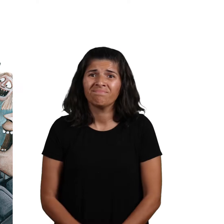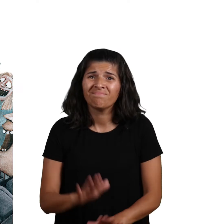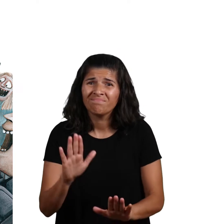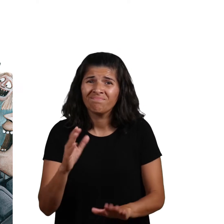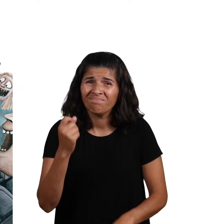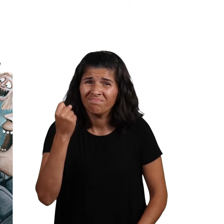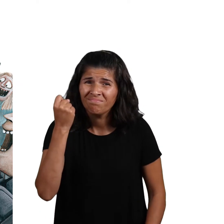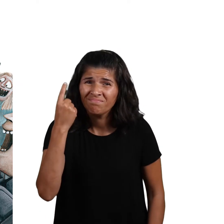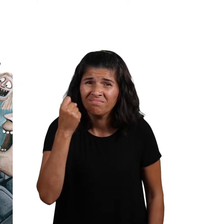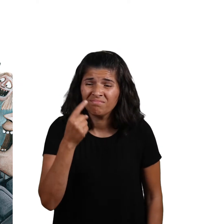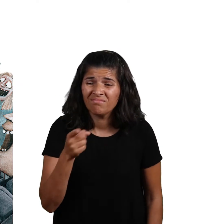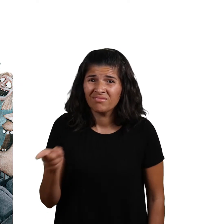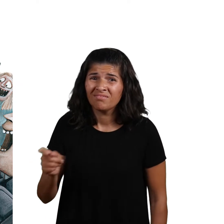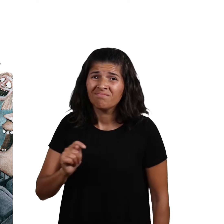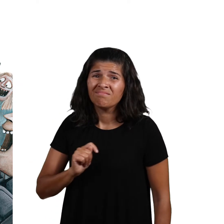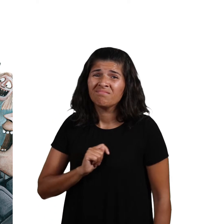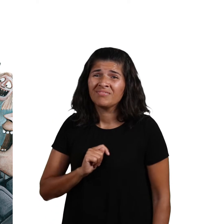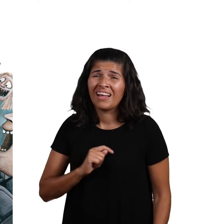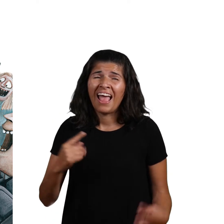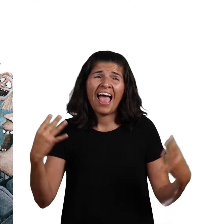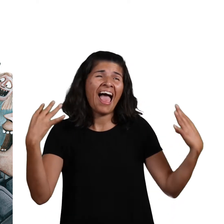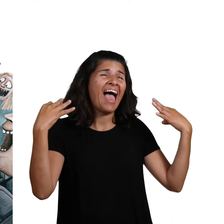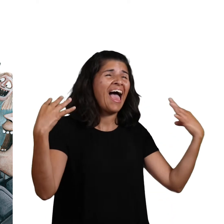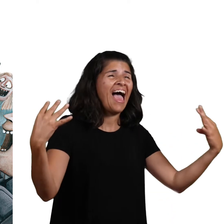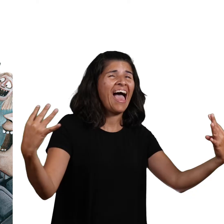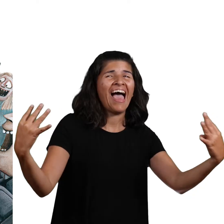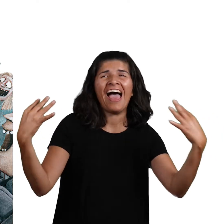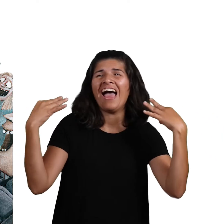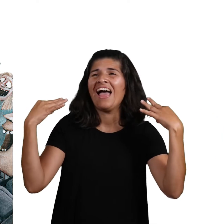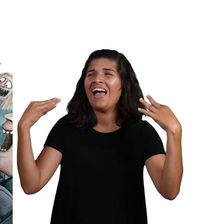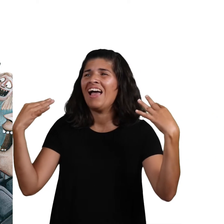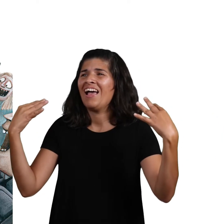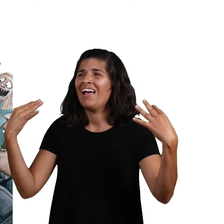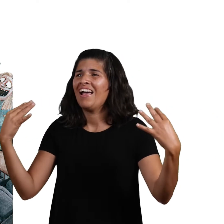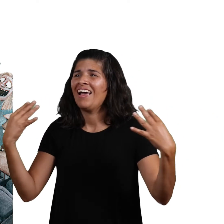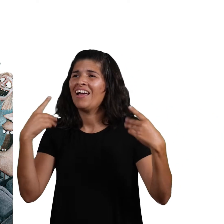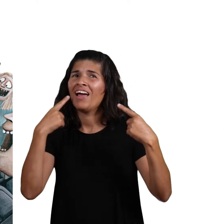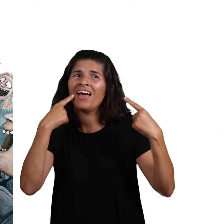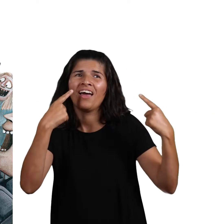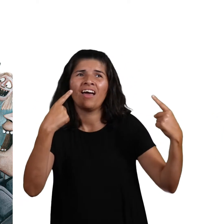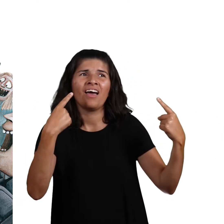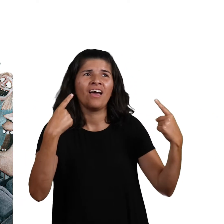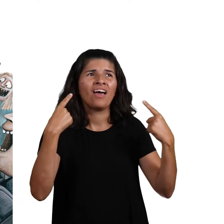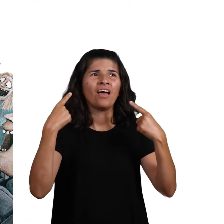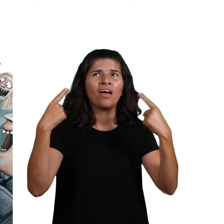But soon she found that so much fame